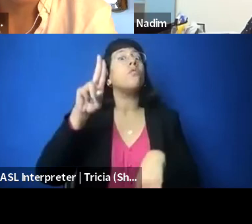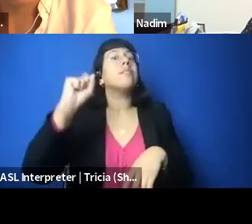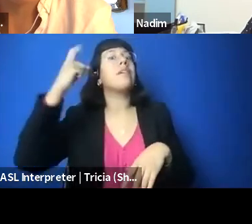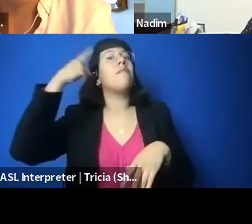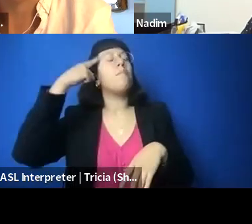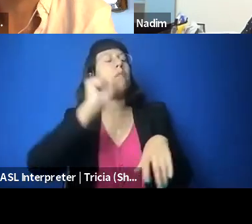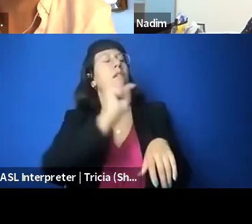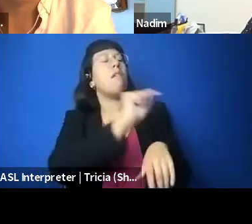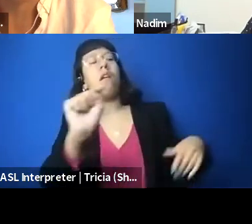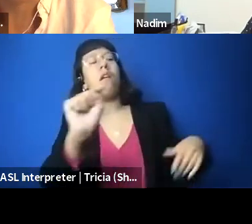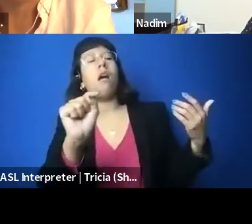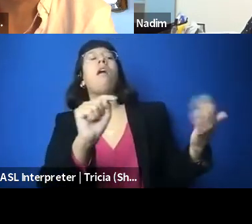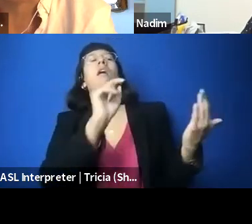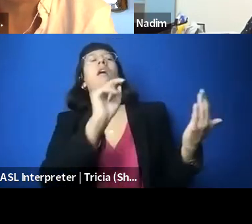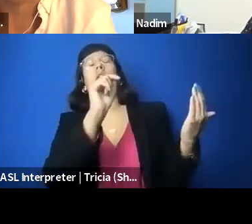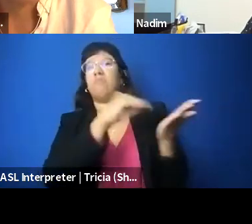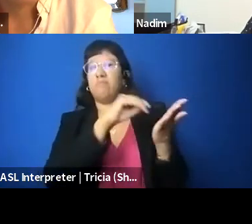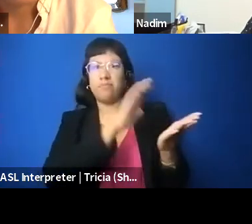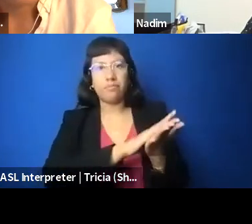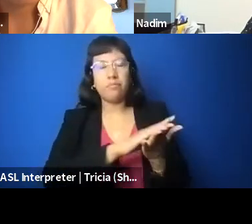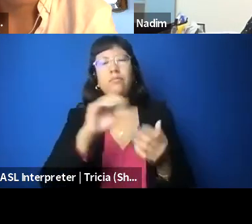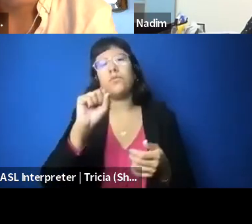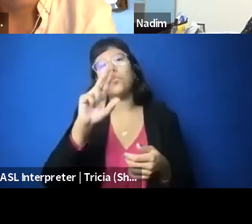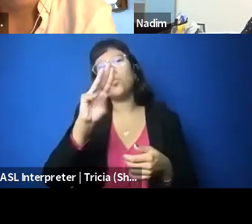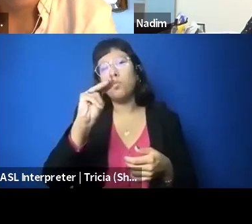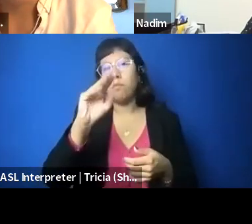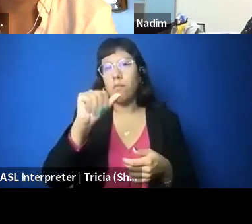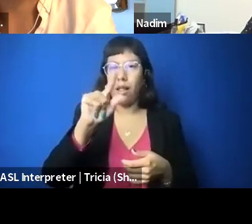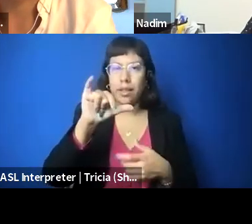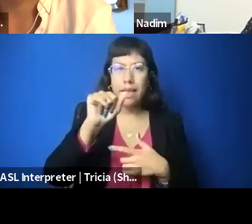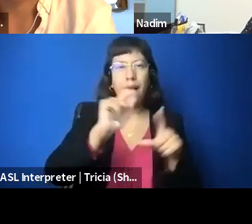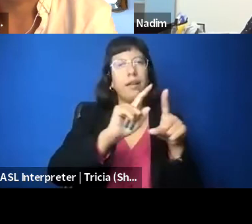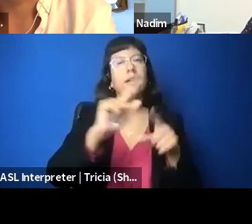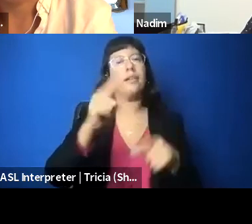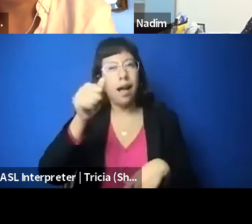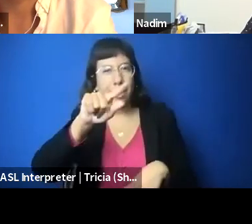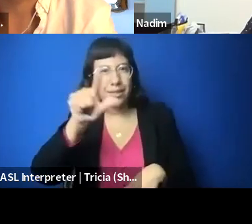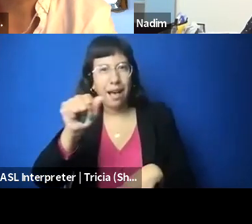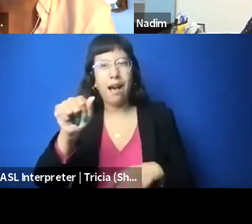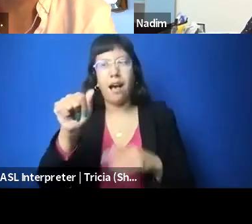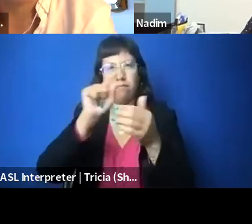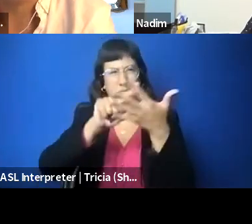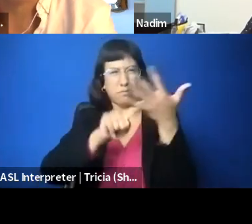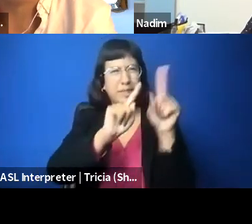So Afghanistan, Somalia, certainly Gaza with Hamas, and most Palestinian political parties